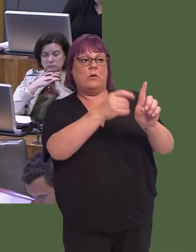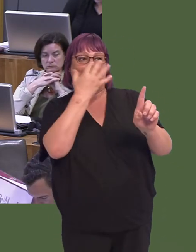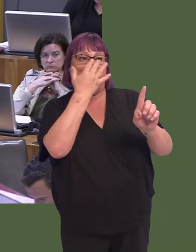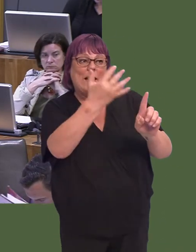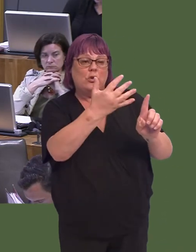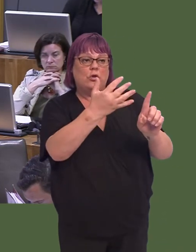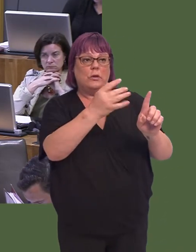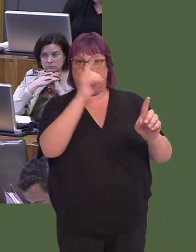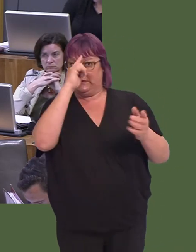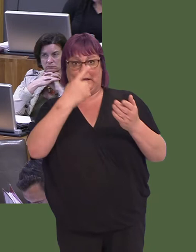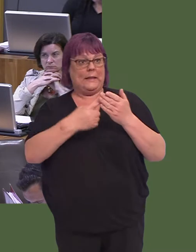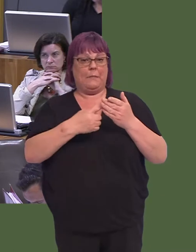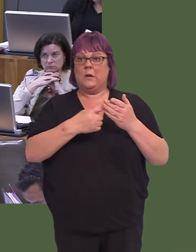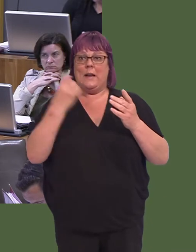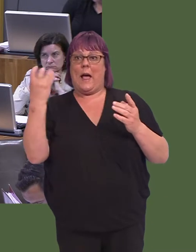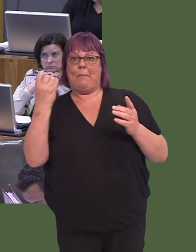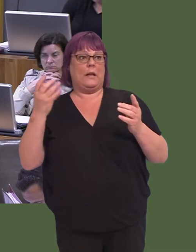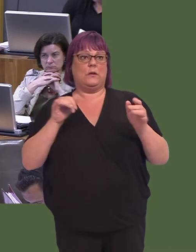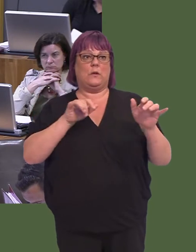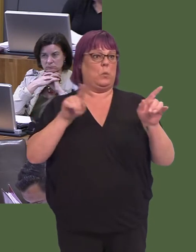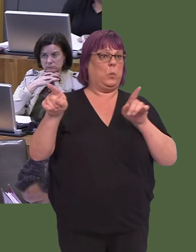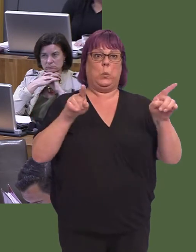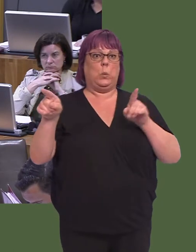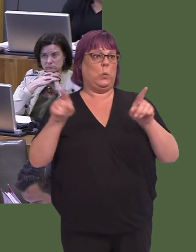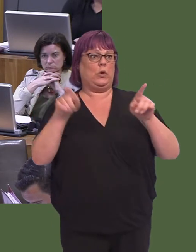of an incident and the age of a patient when determining allocation of a response;